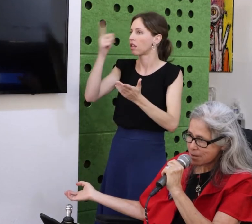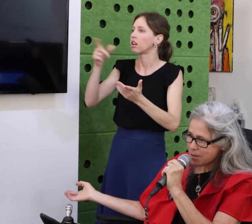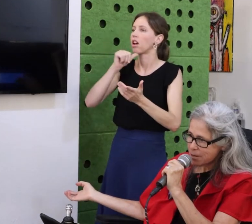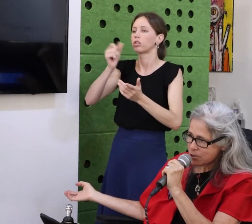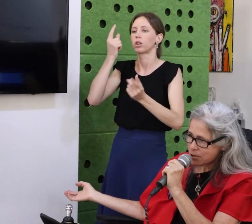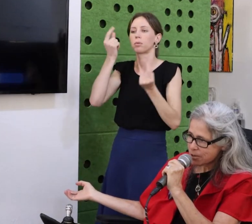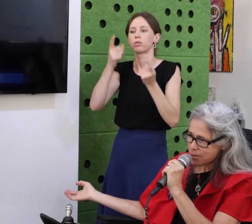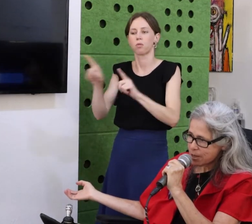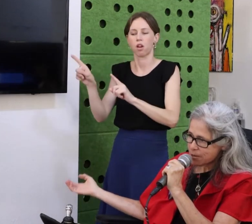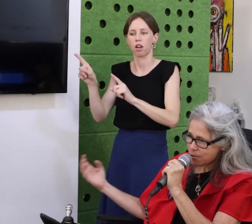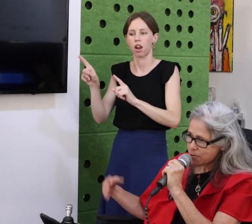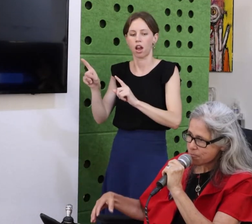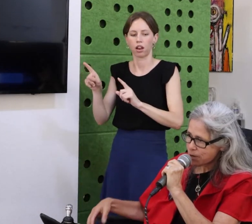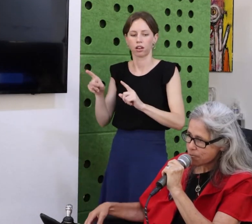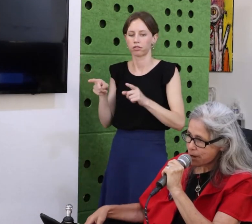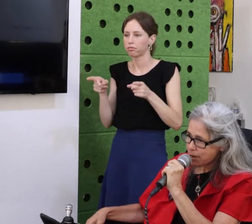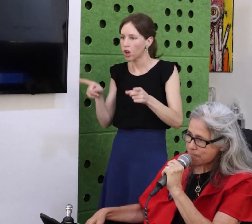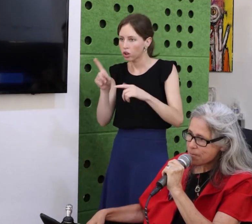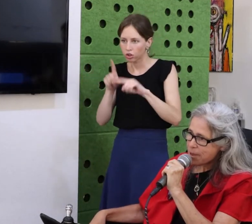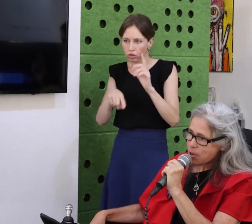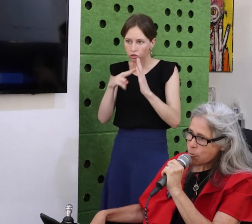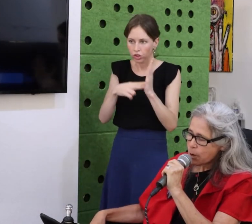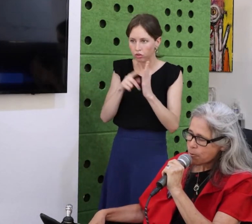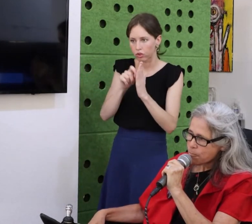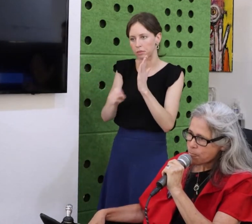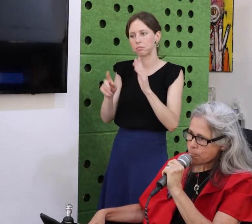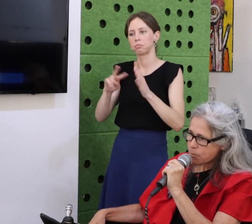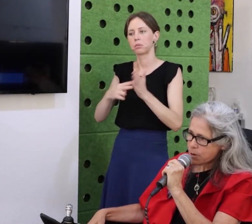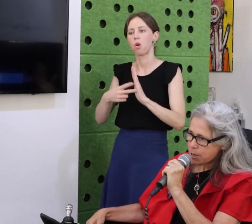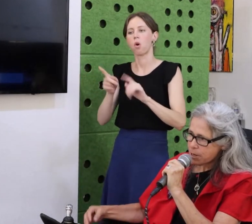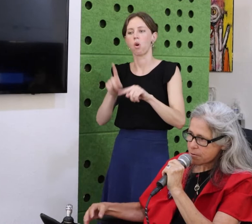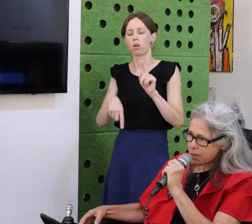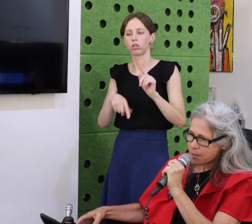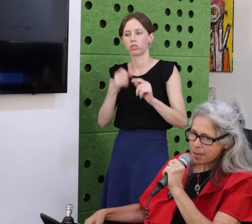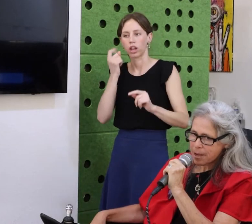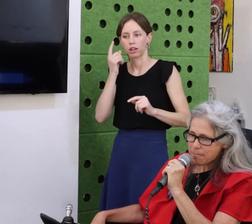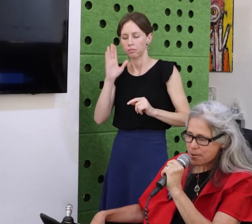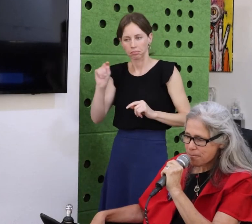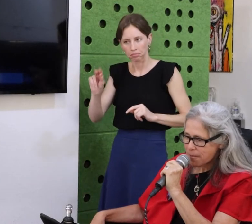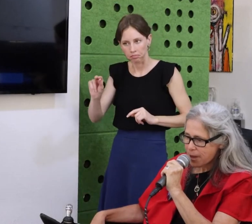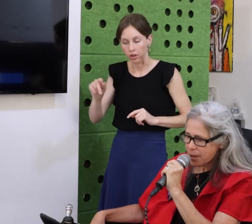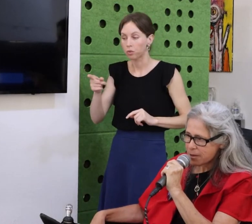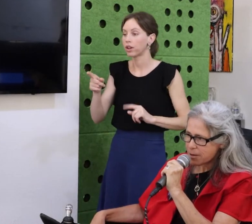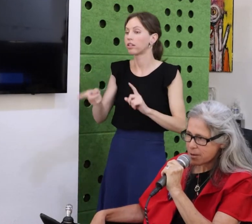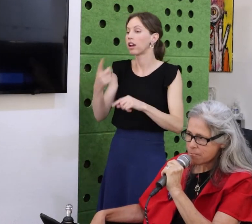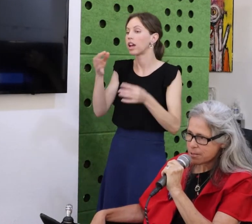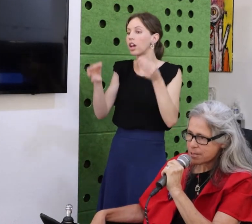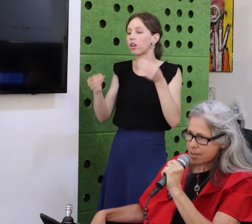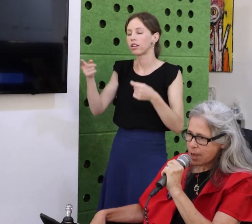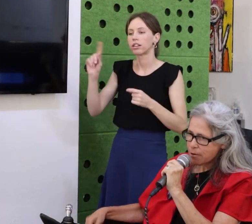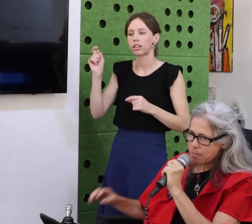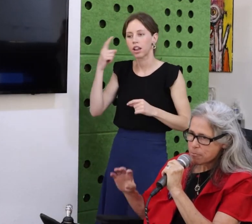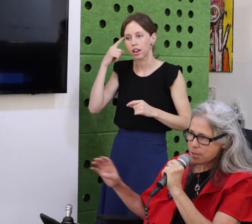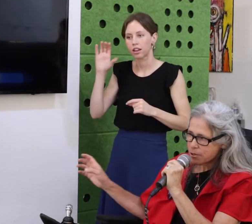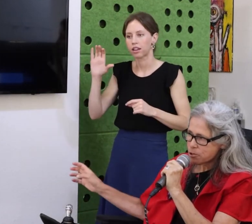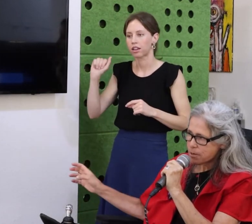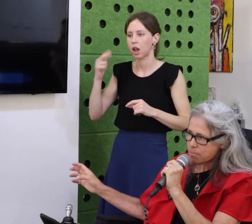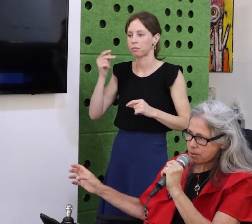but both of them didn’t have the benefit of any kind of education. They were screwed by every system that existed,